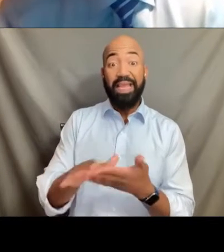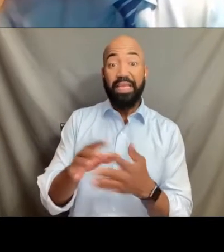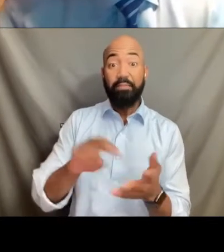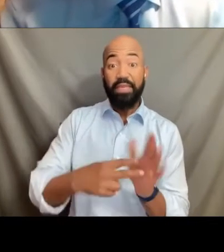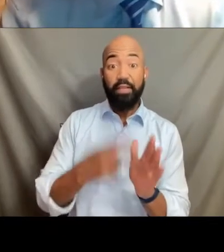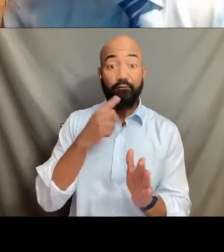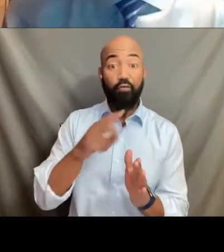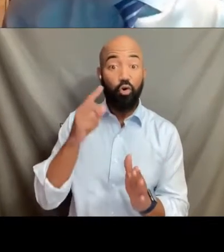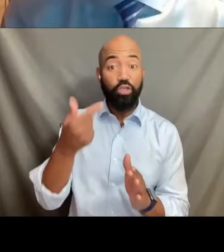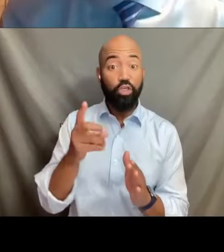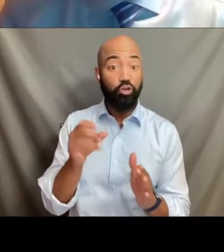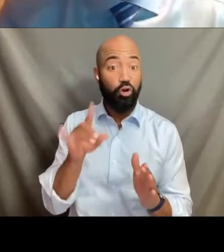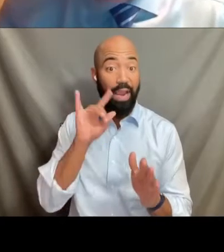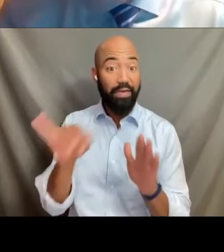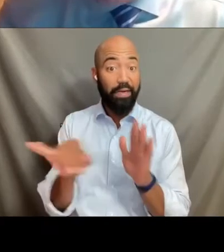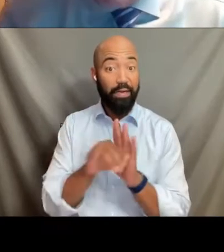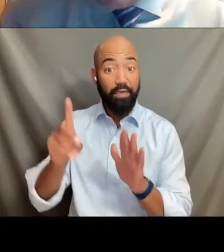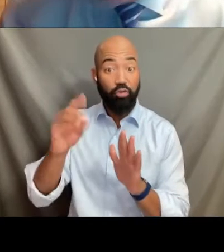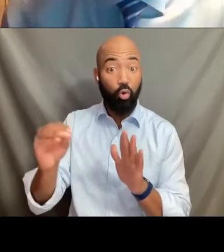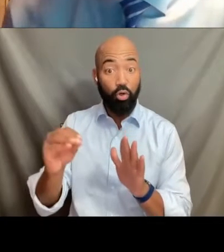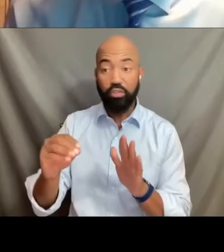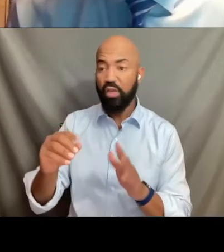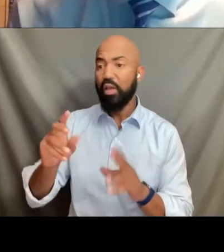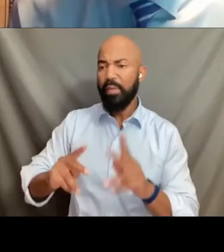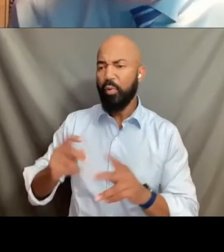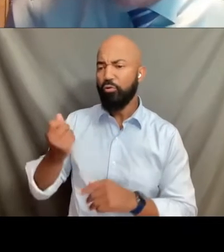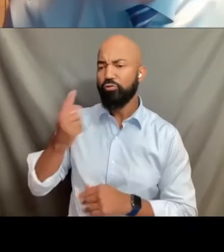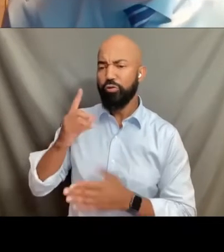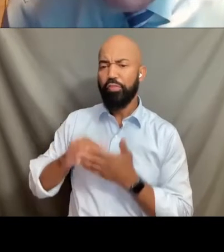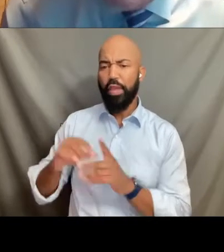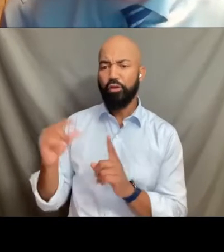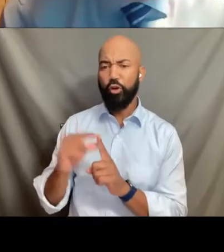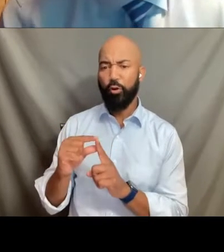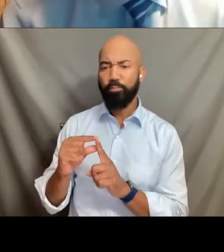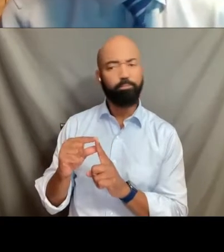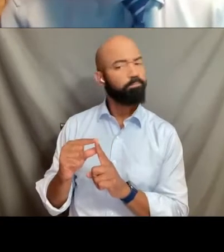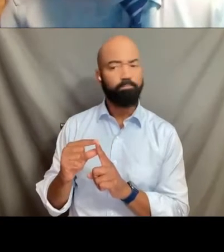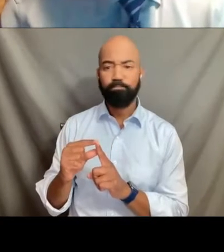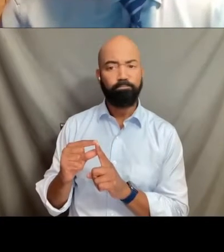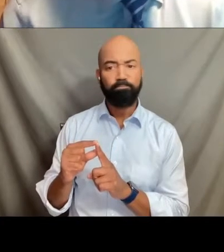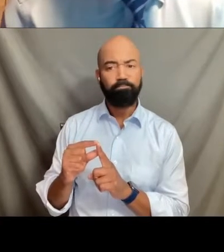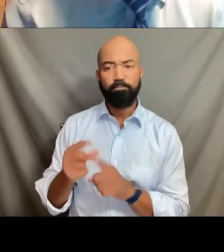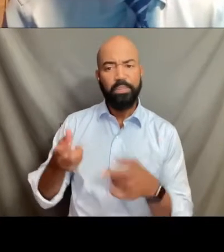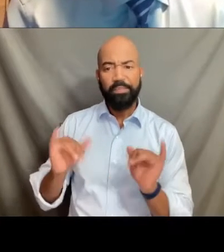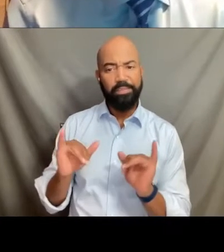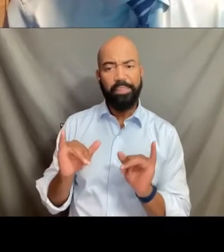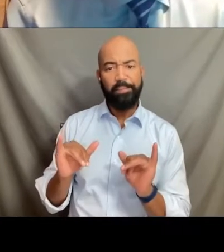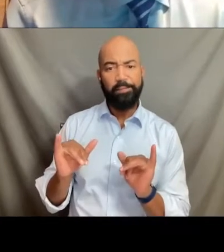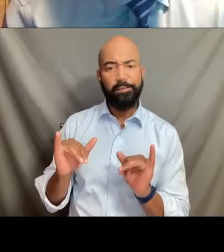as that term was understood at the time still does contemplate that